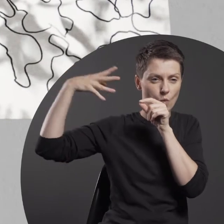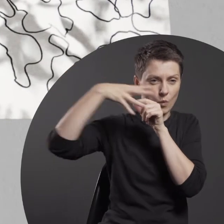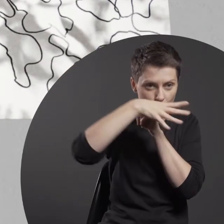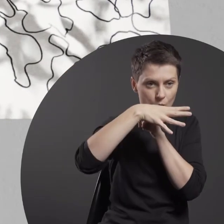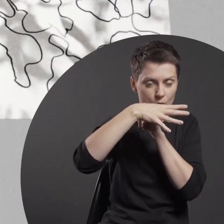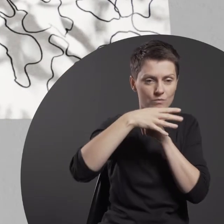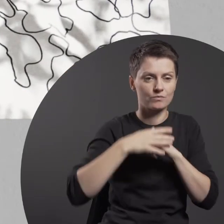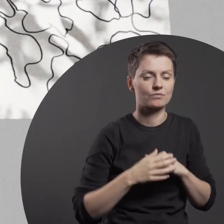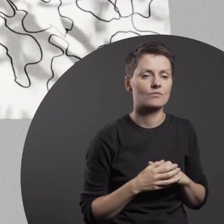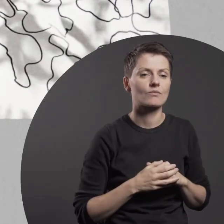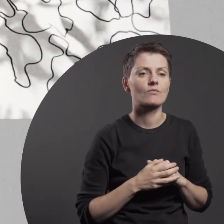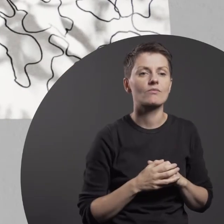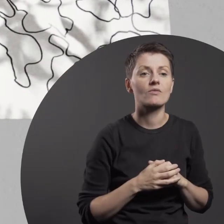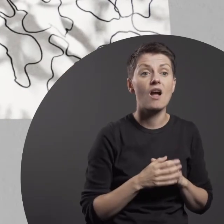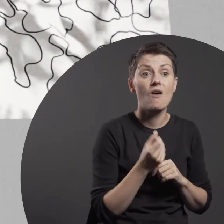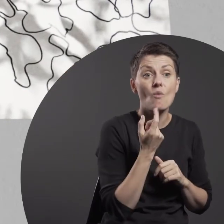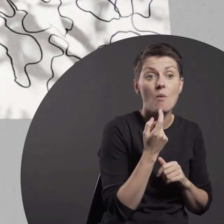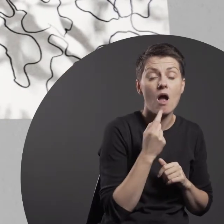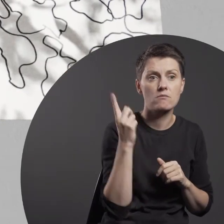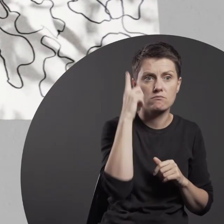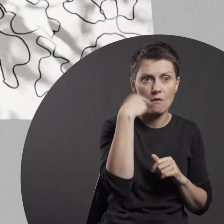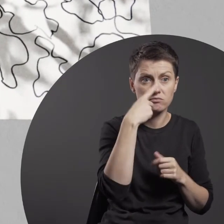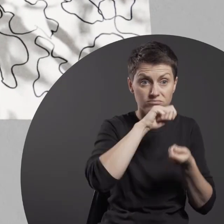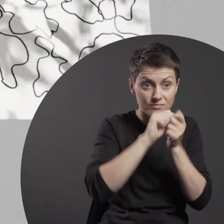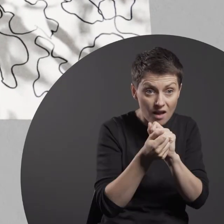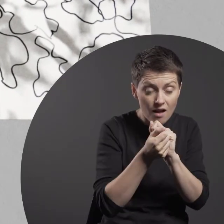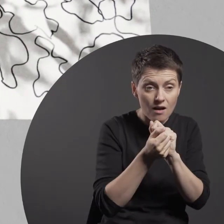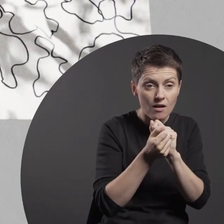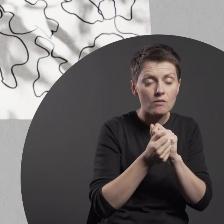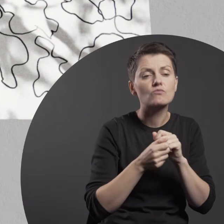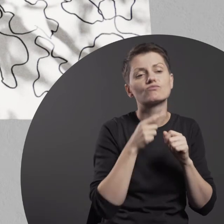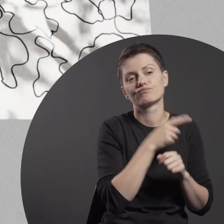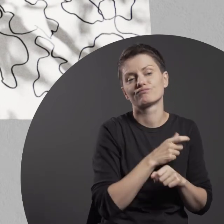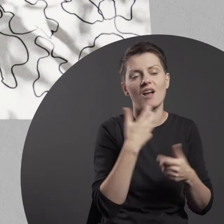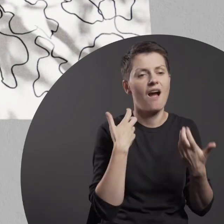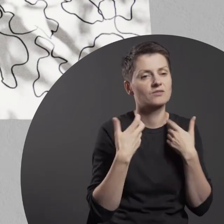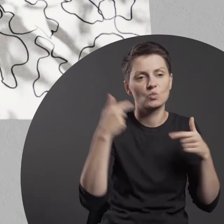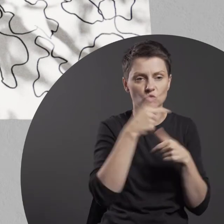The moment the nature undergoes transformation, the artist is forced to cease his action.